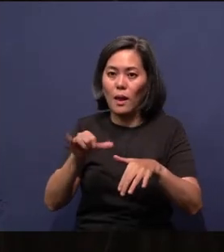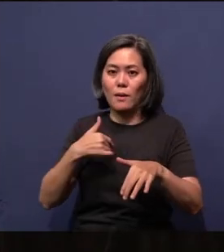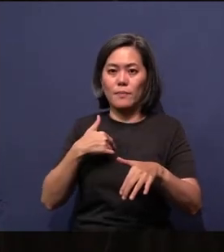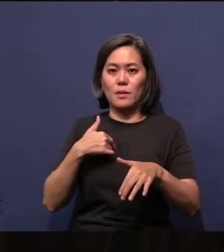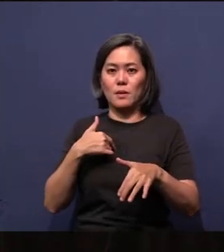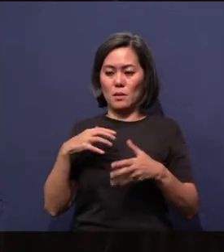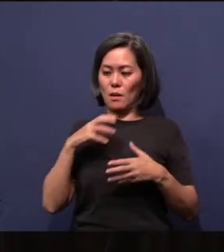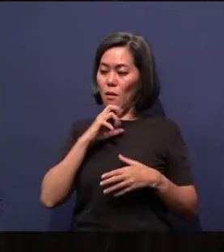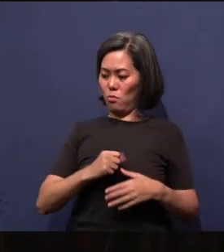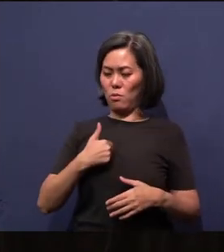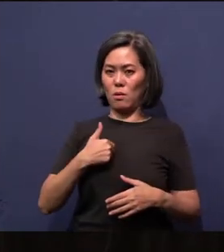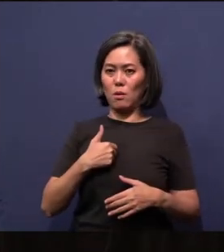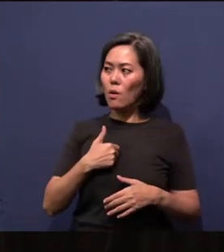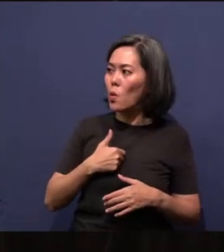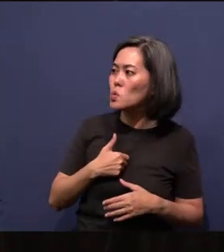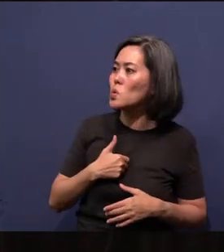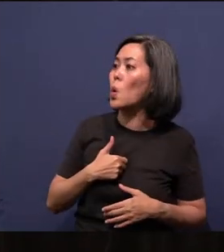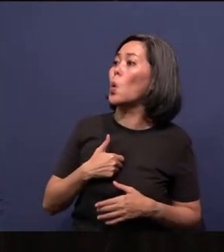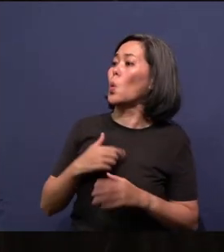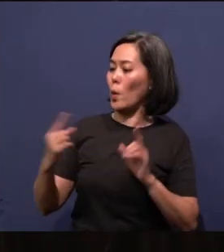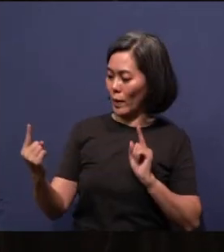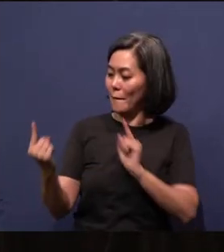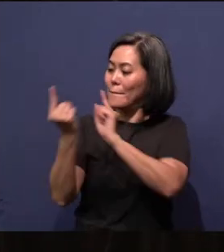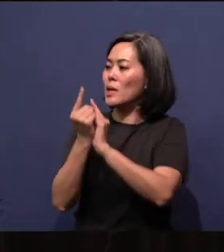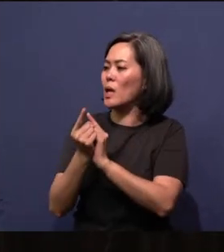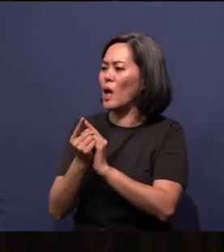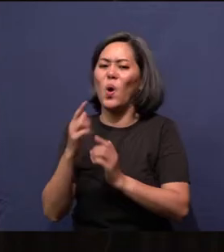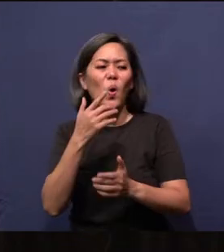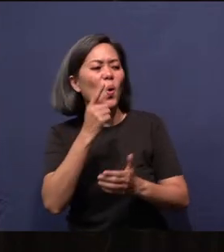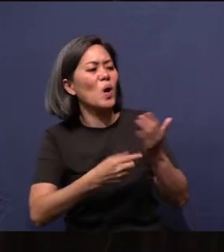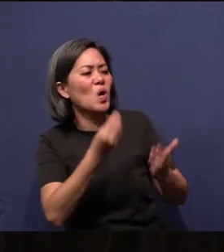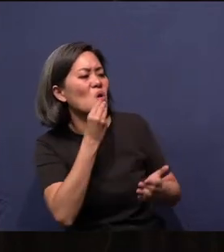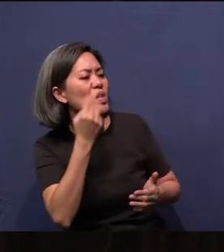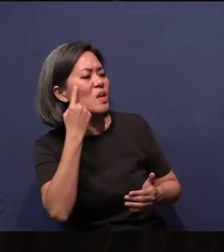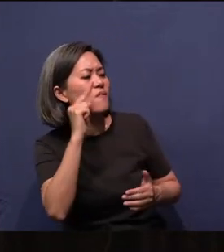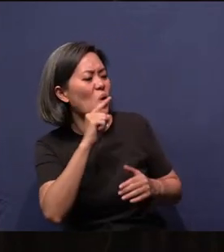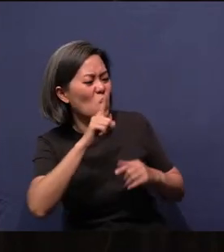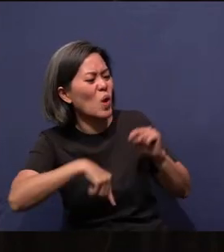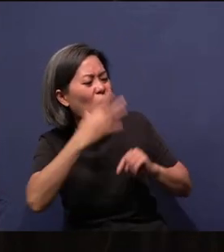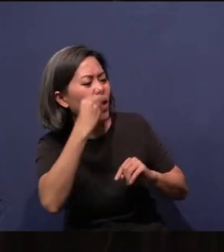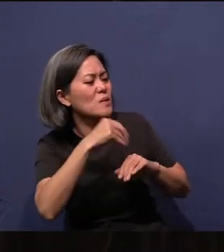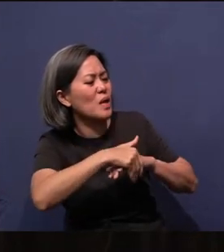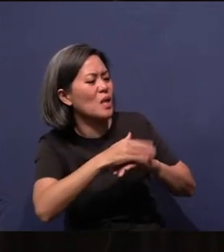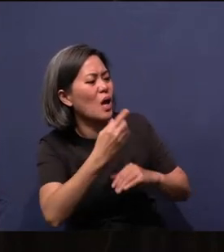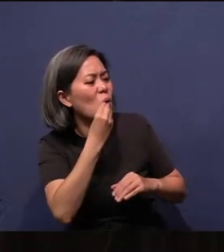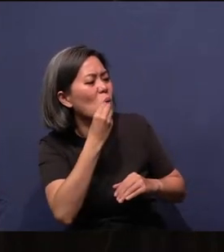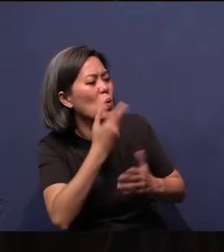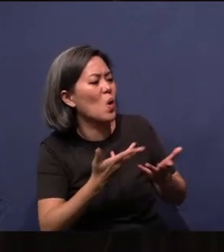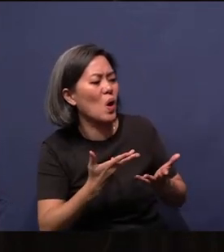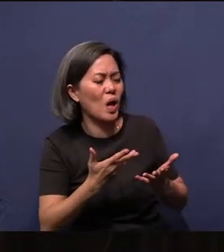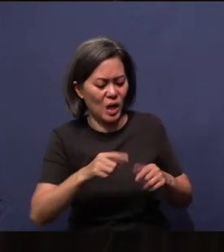first thing we ask, "Hey, what are you taking for your knees, ah?" "Oh, you know why I'm taking (this)? Can't sleep at night, lah." Because we have an